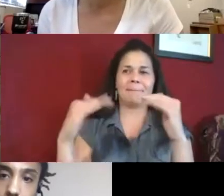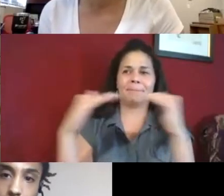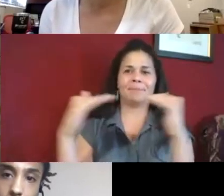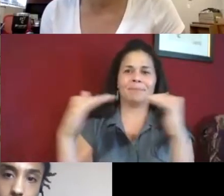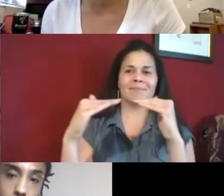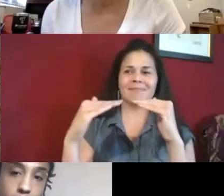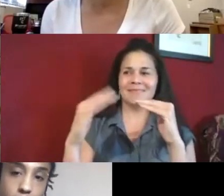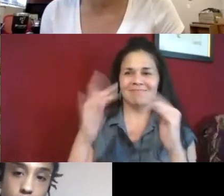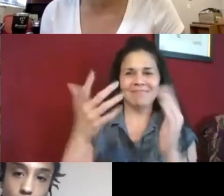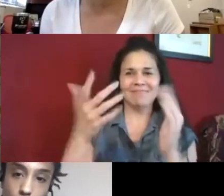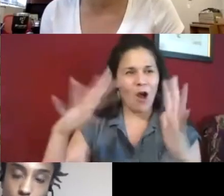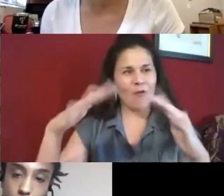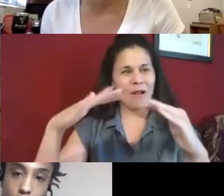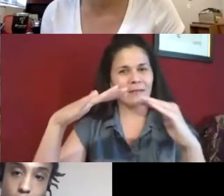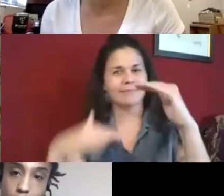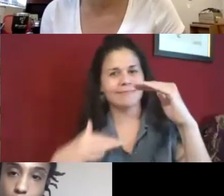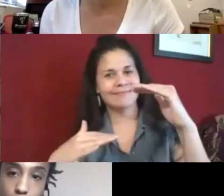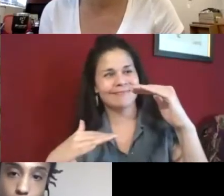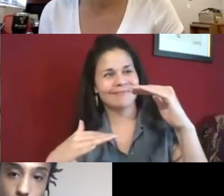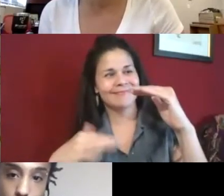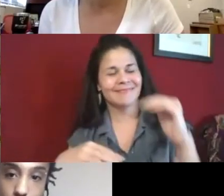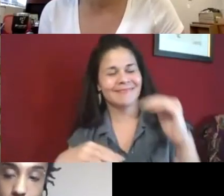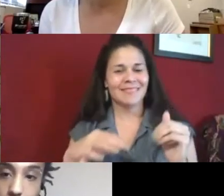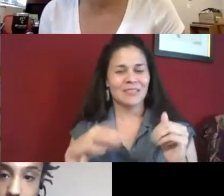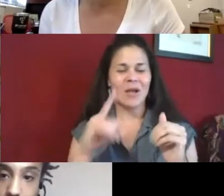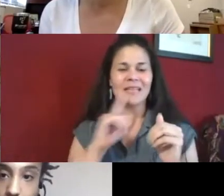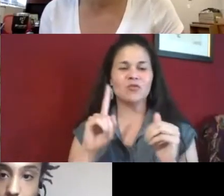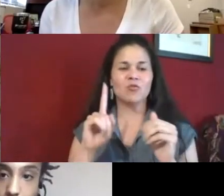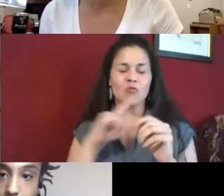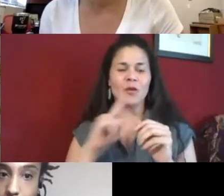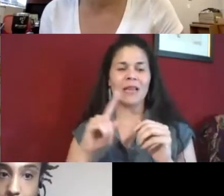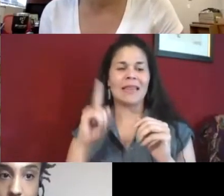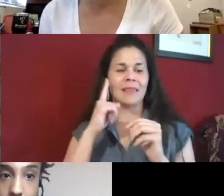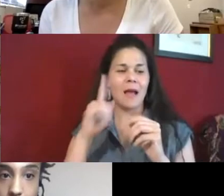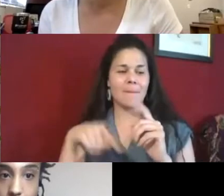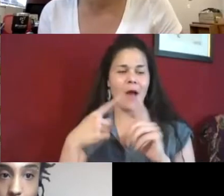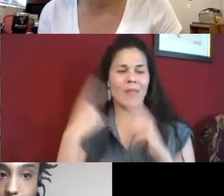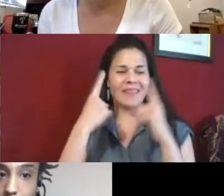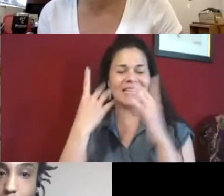Imagine those other people who don't have the same access or